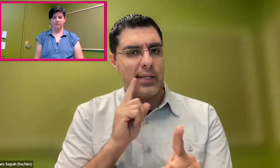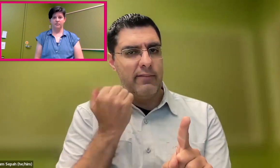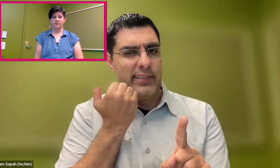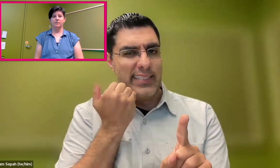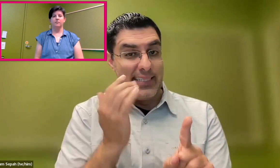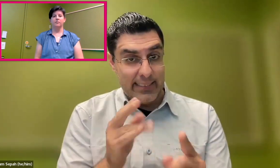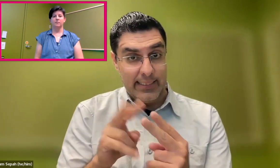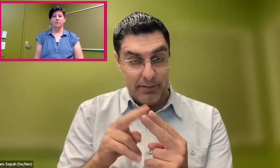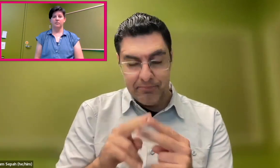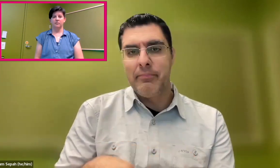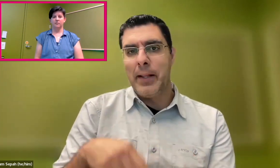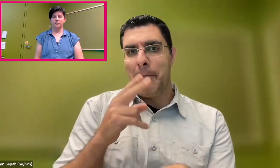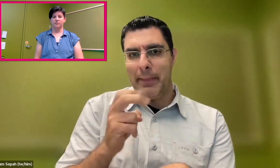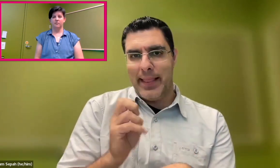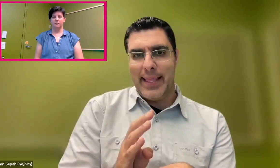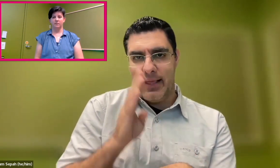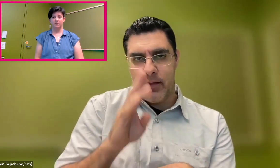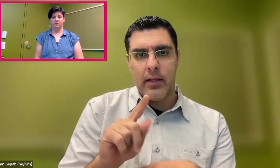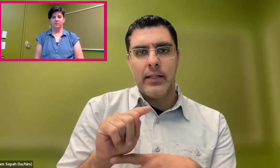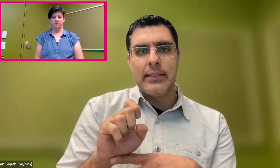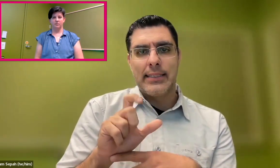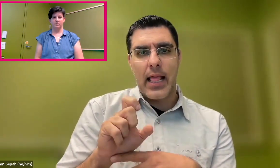who worked with another deaf person who was a dentist.